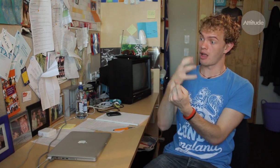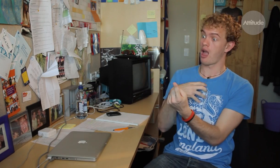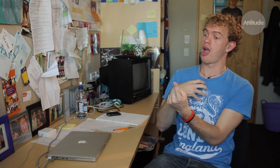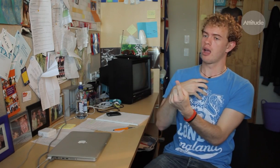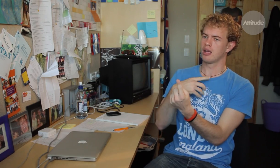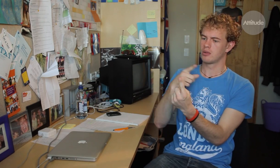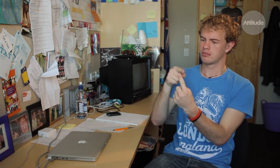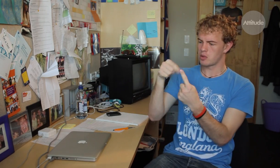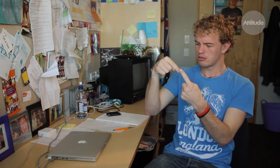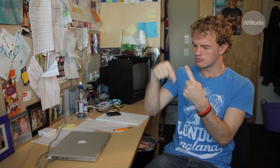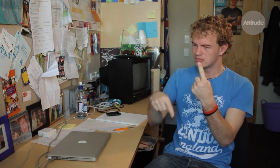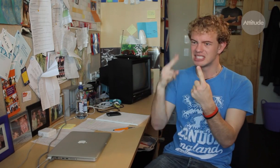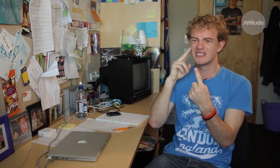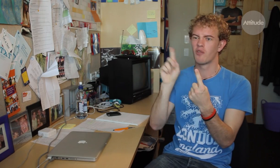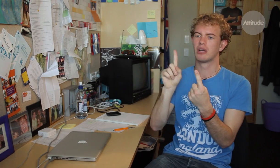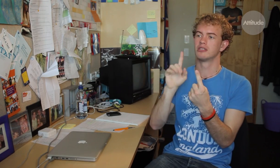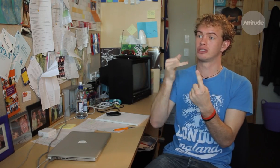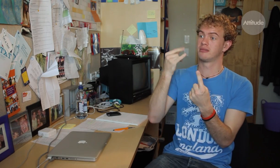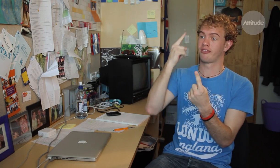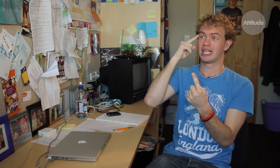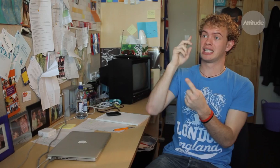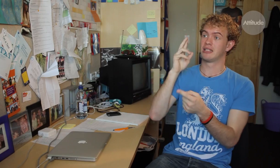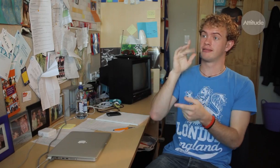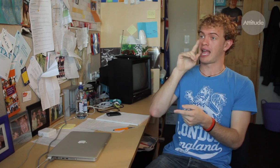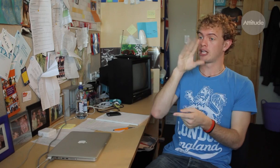I think when a hearing person meets a deaf person they get some insight because